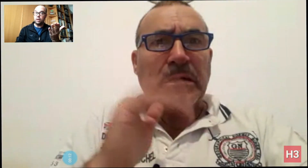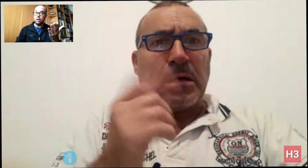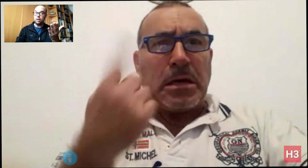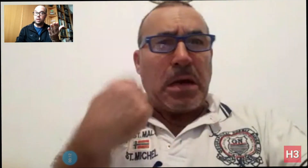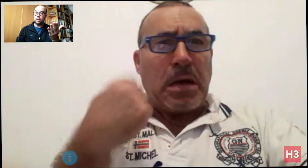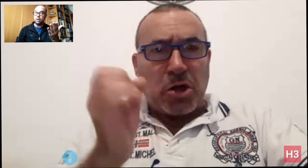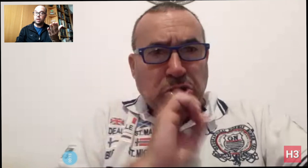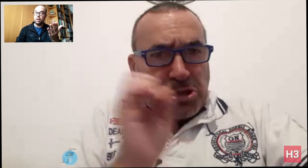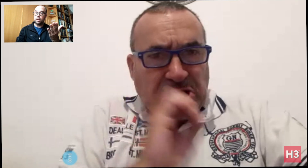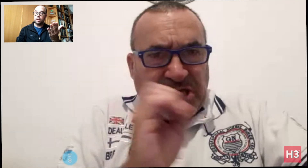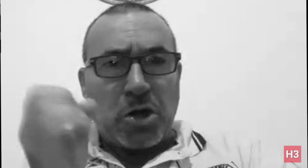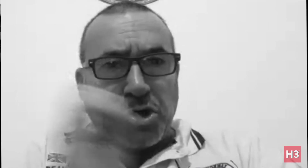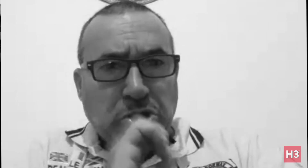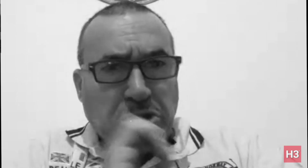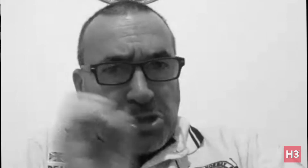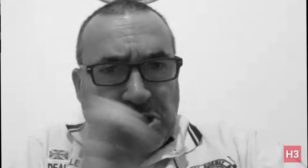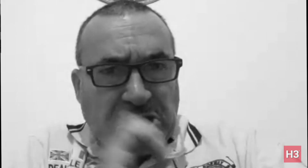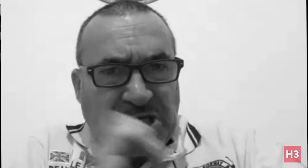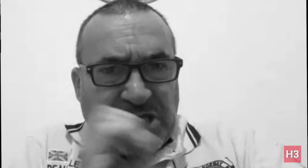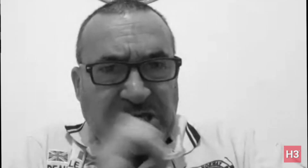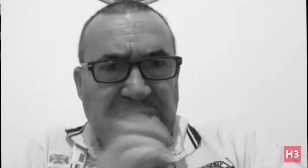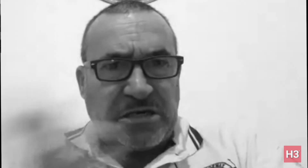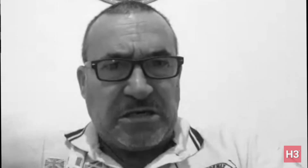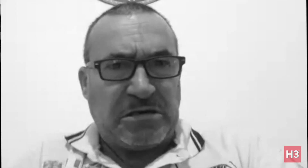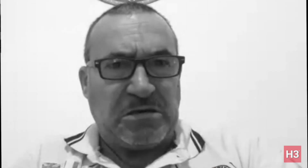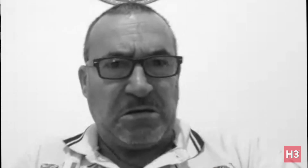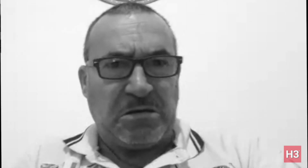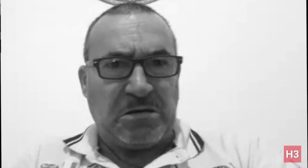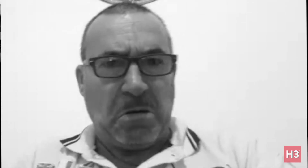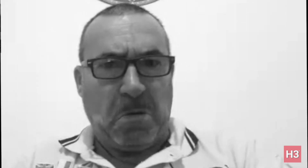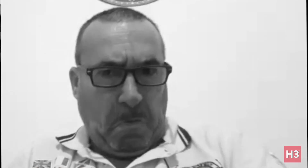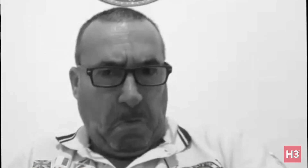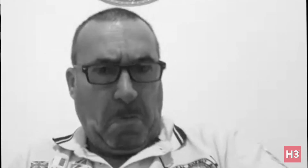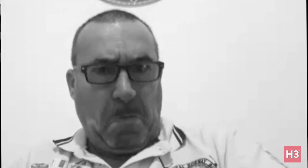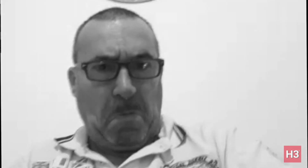I didn't!